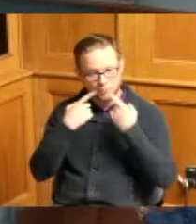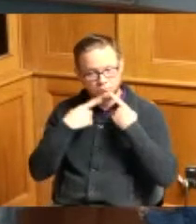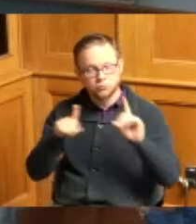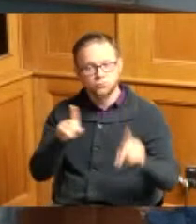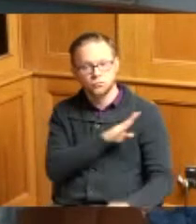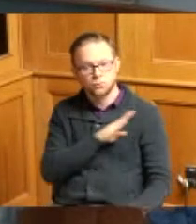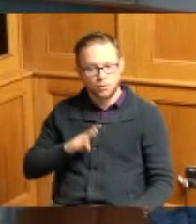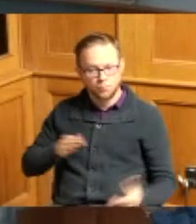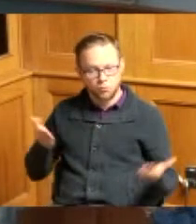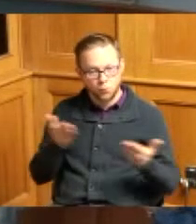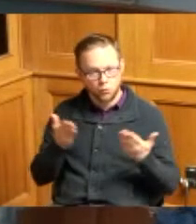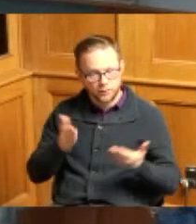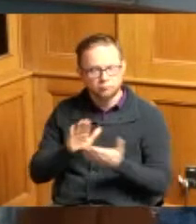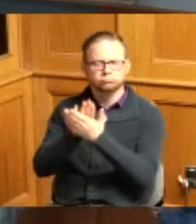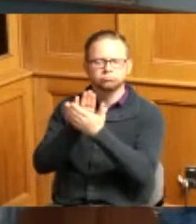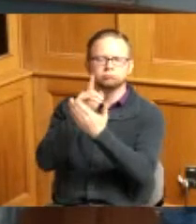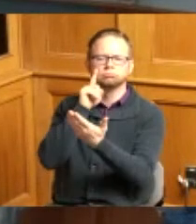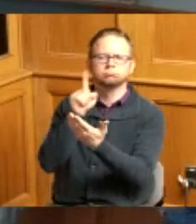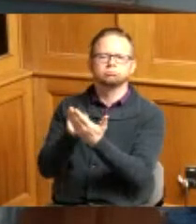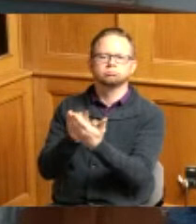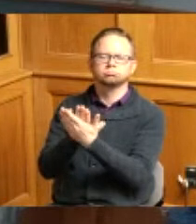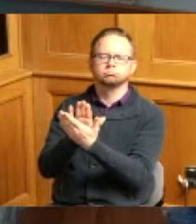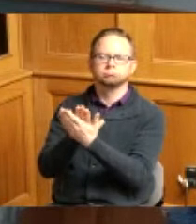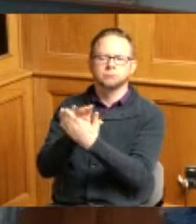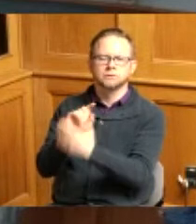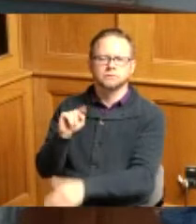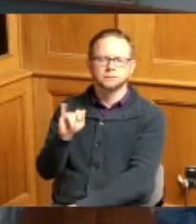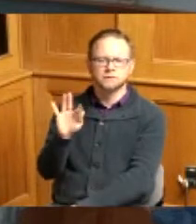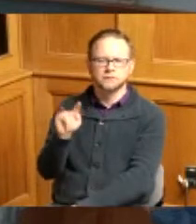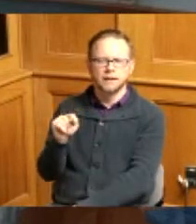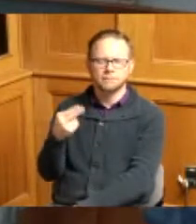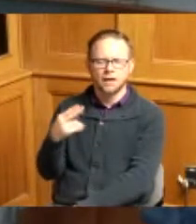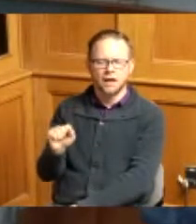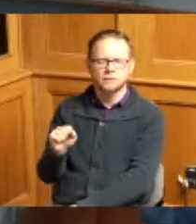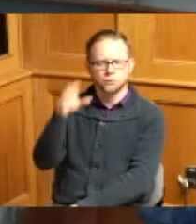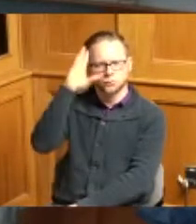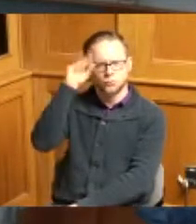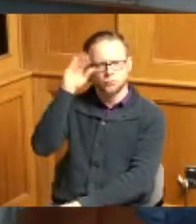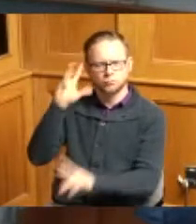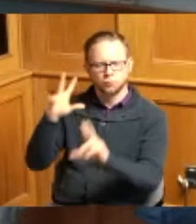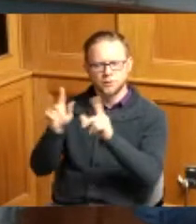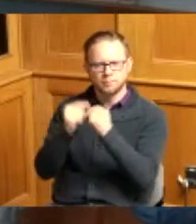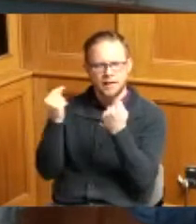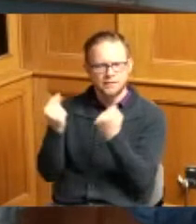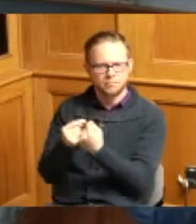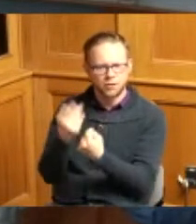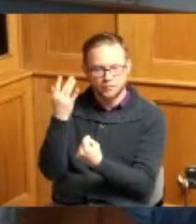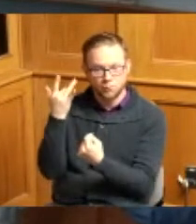hereby congratulate the Taft High School boys basketball team for a victorious season